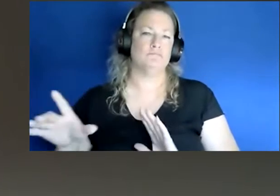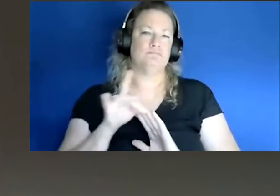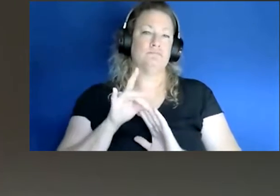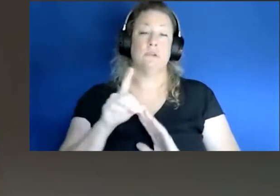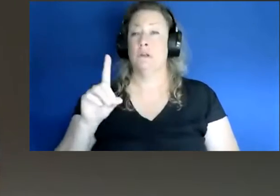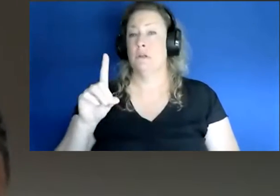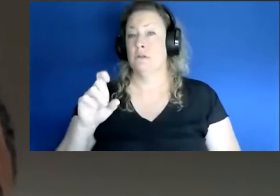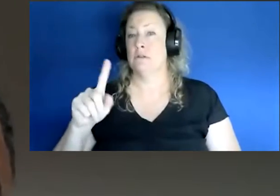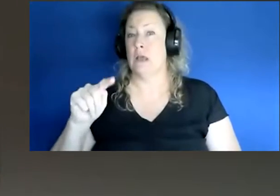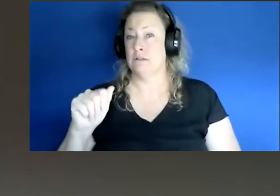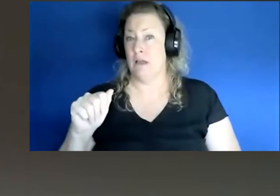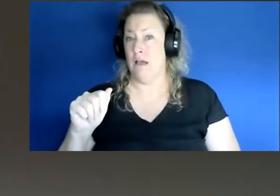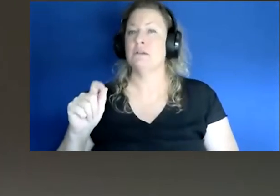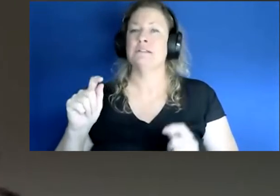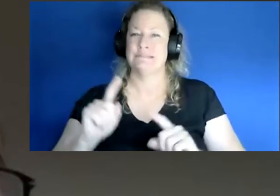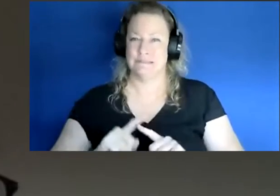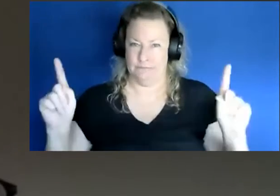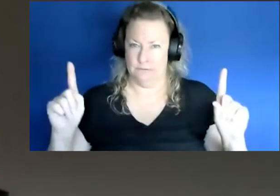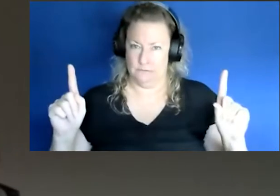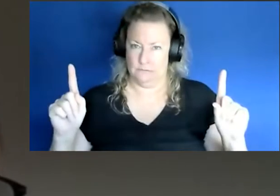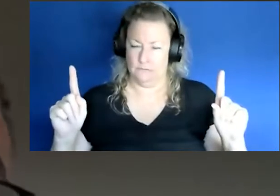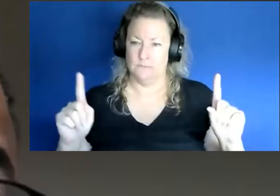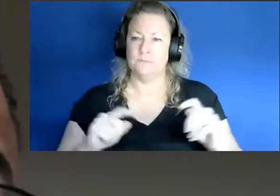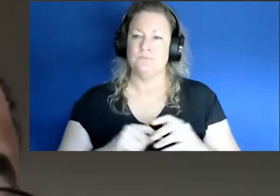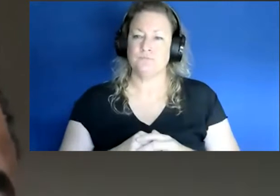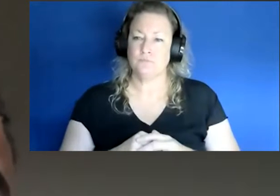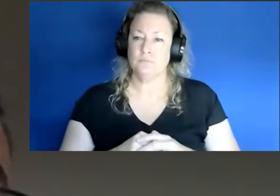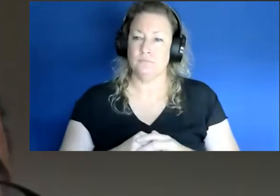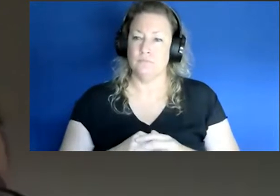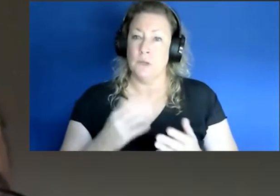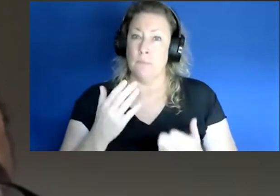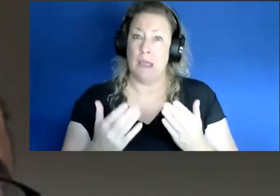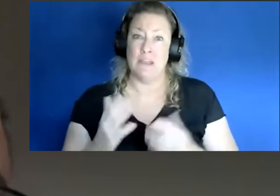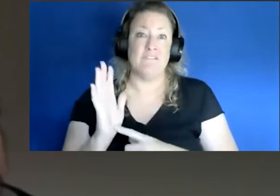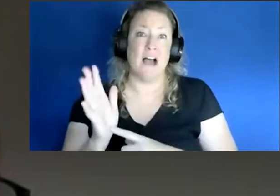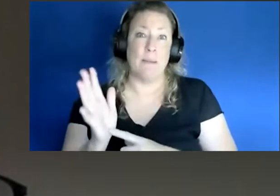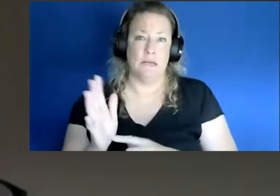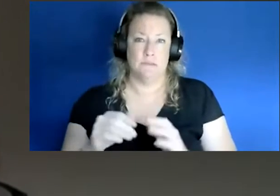that actually has changed you know it could be as early as much as five minutes or less of being in